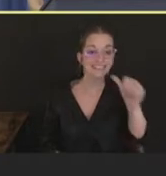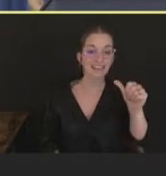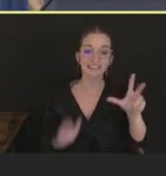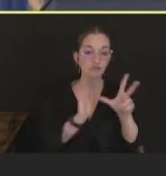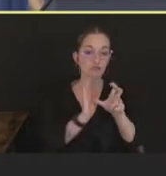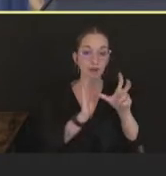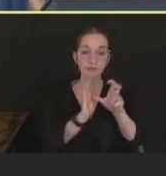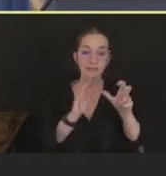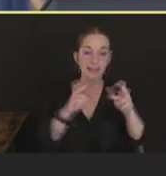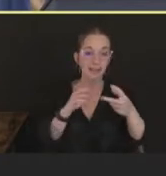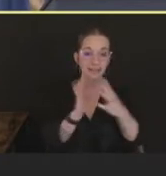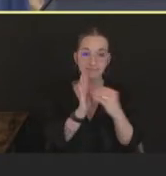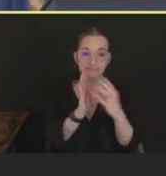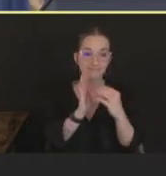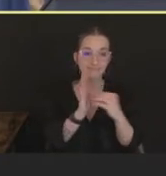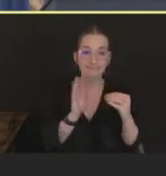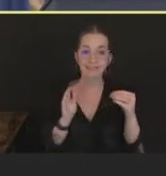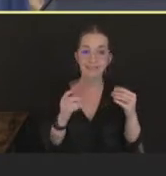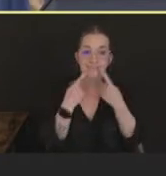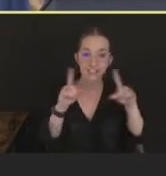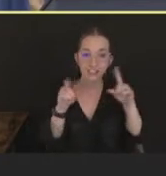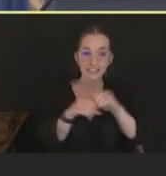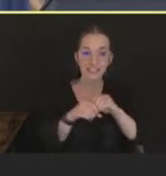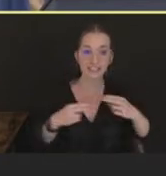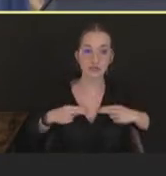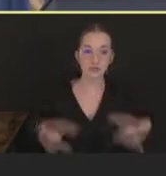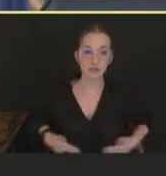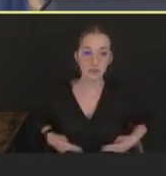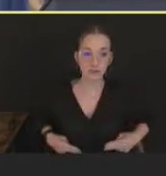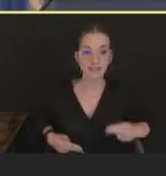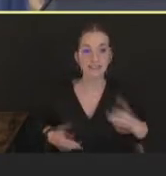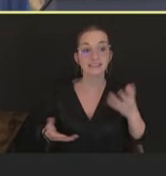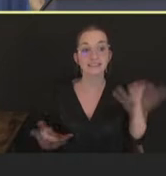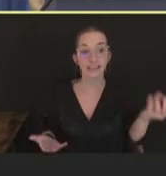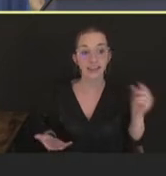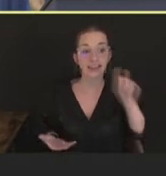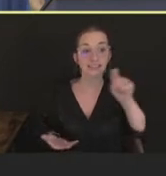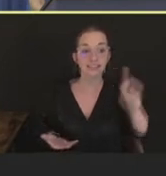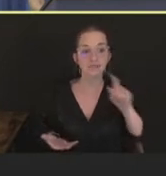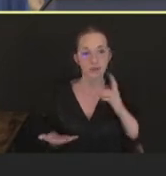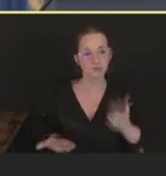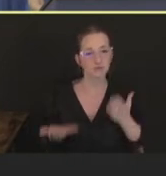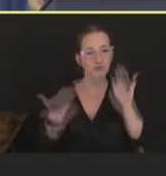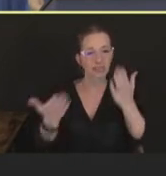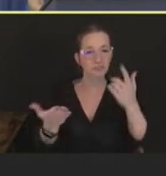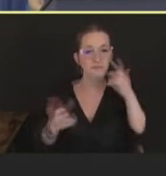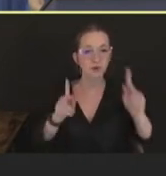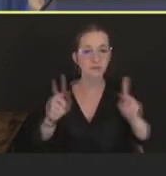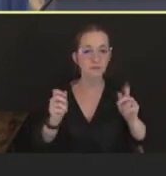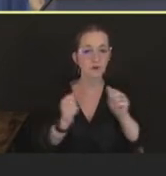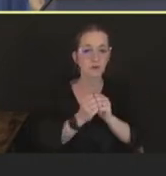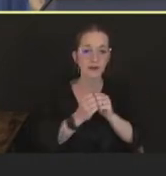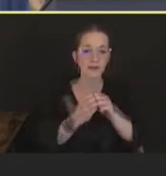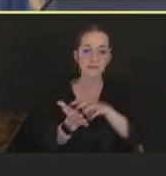and therefore is recommended for people with immunocompromising conditions.